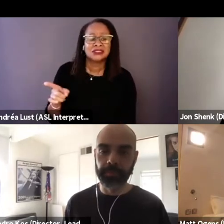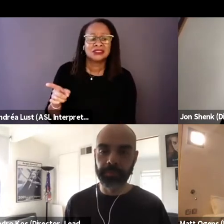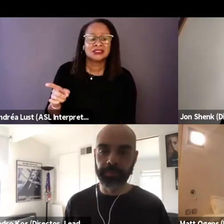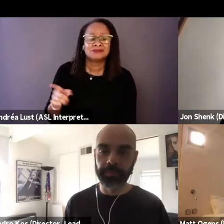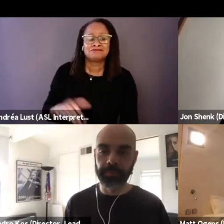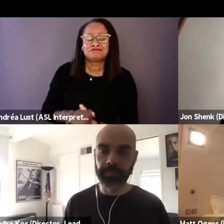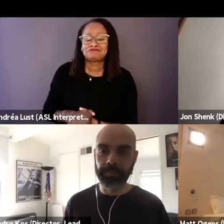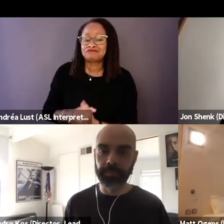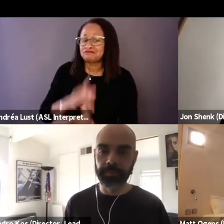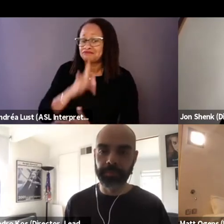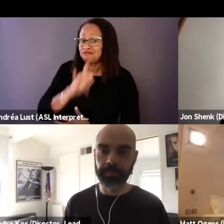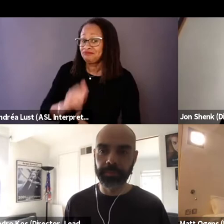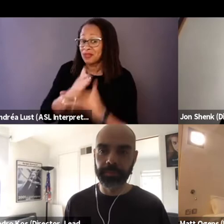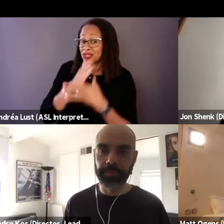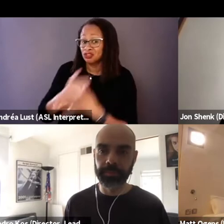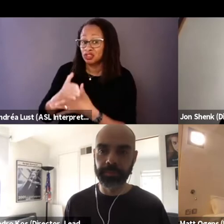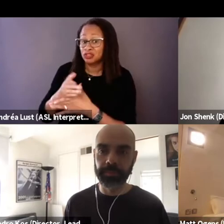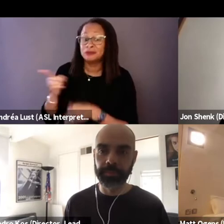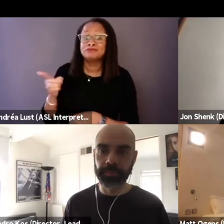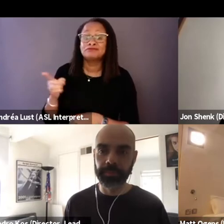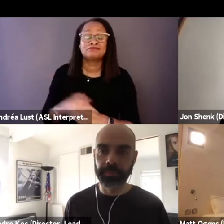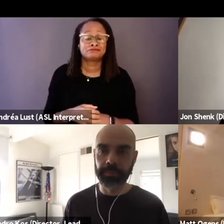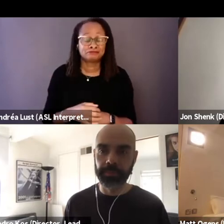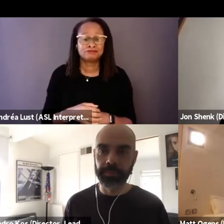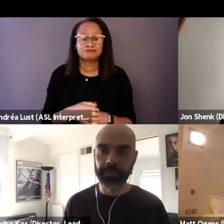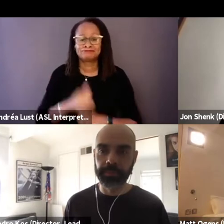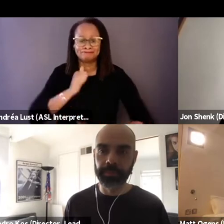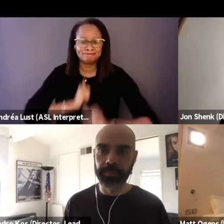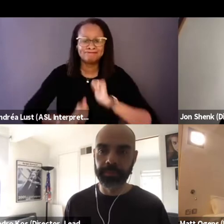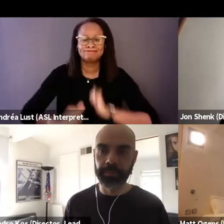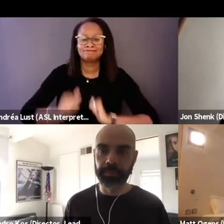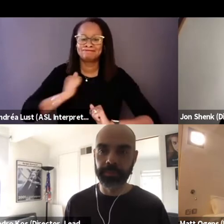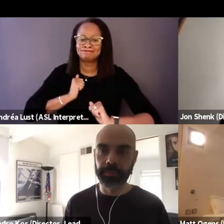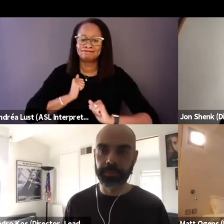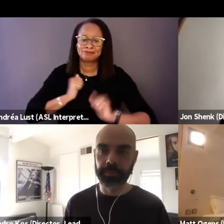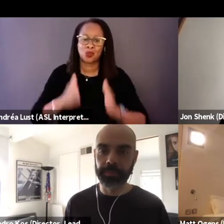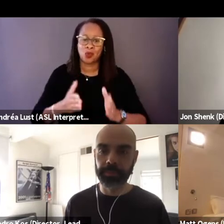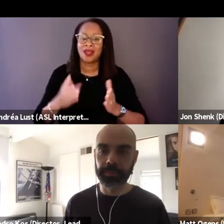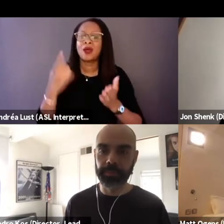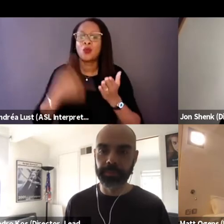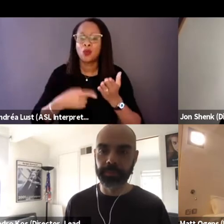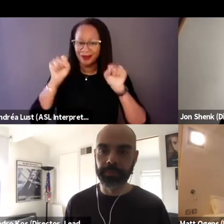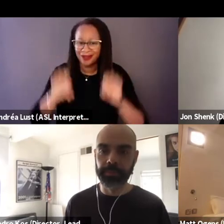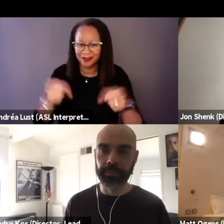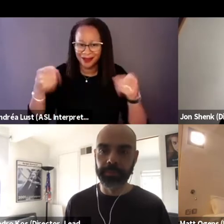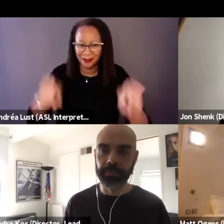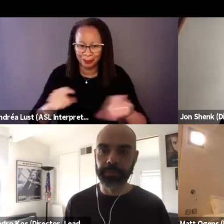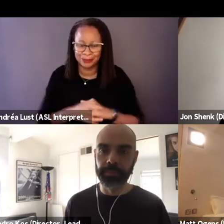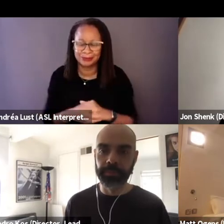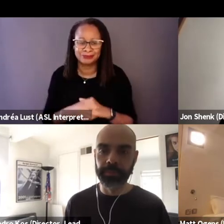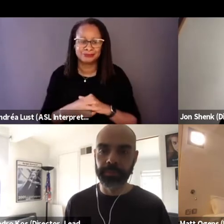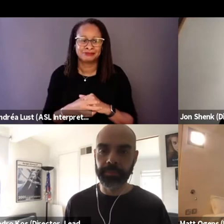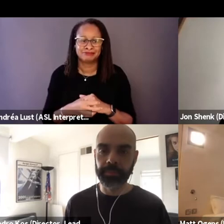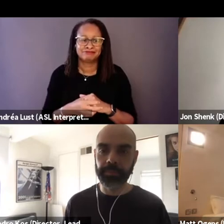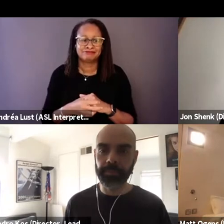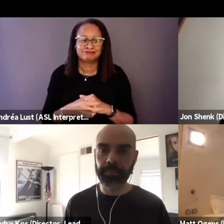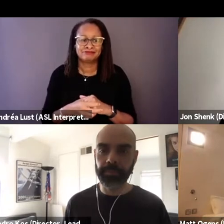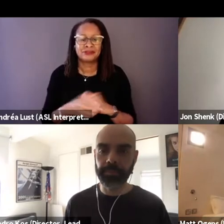really told in a dramatic way what can happen, right? Just to some deaf people,